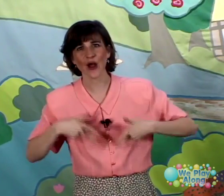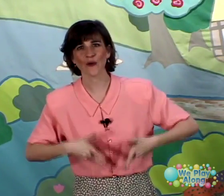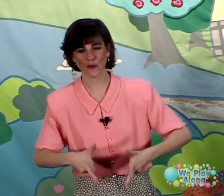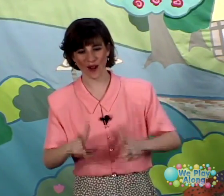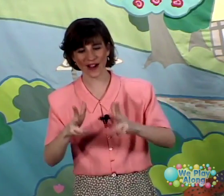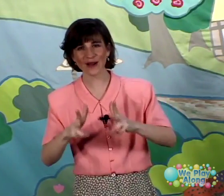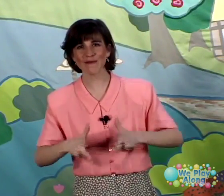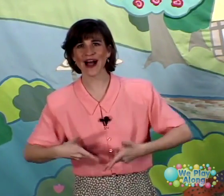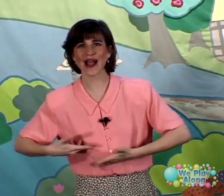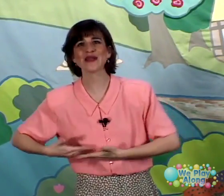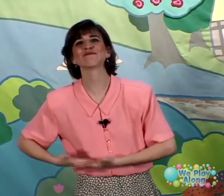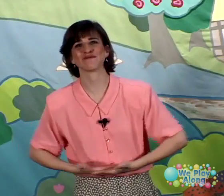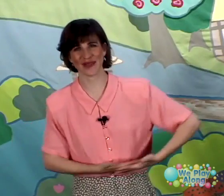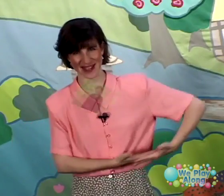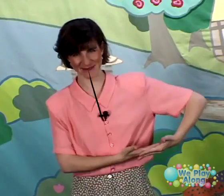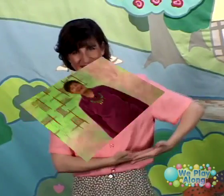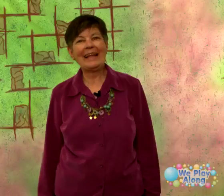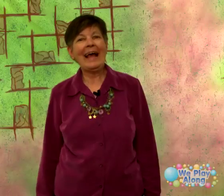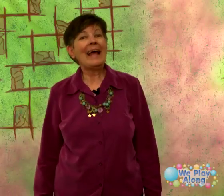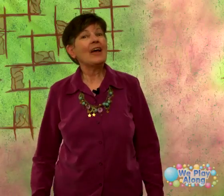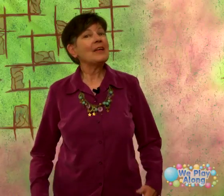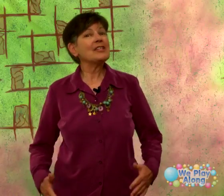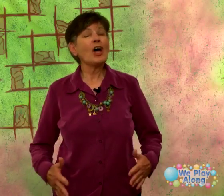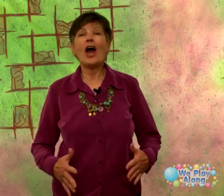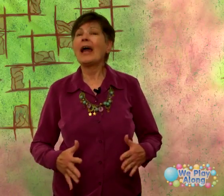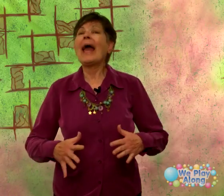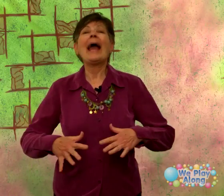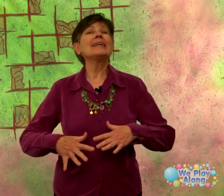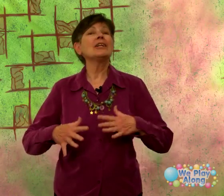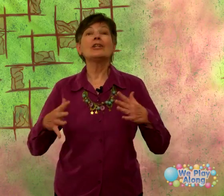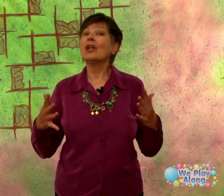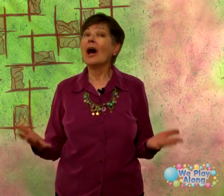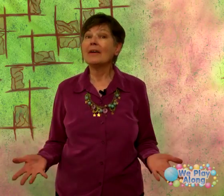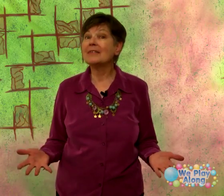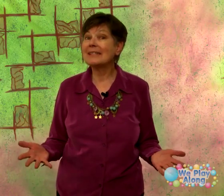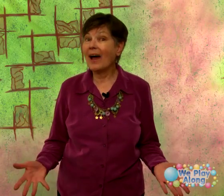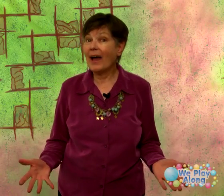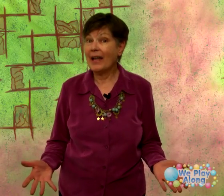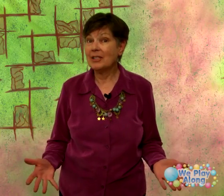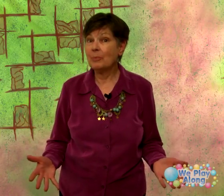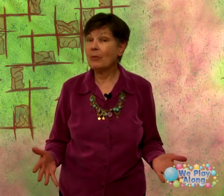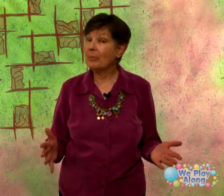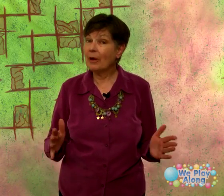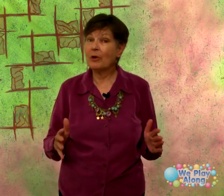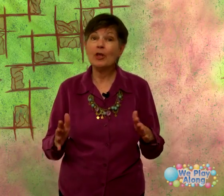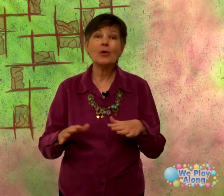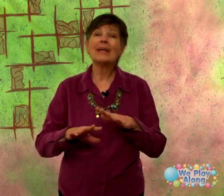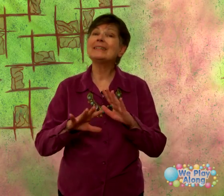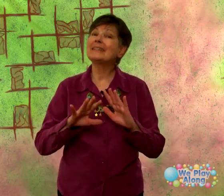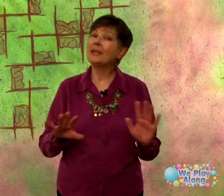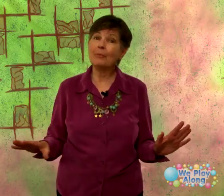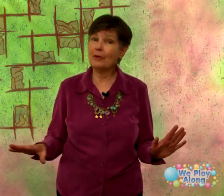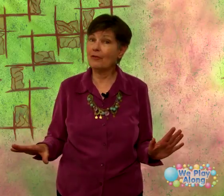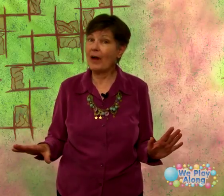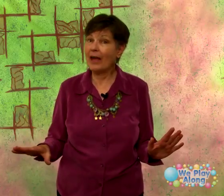Rockabye Baby now this song has a lot of signs but remember you can simplify it